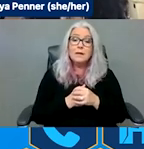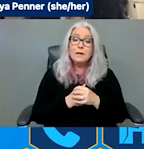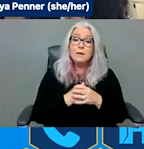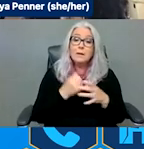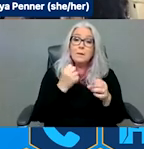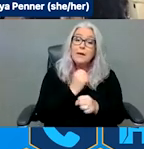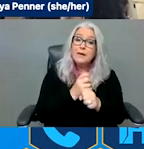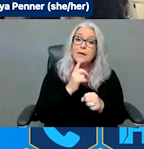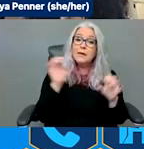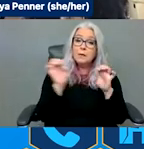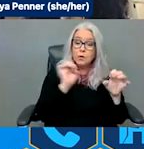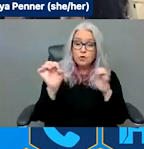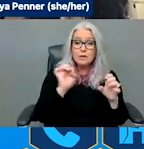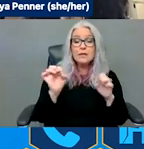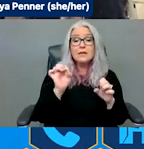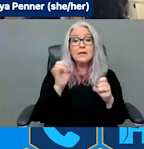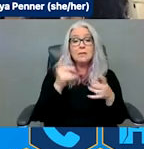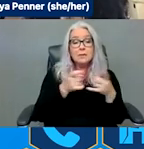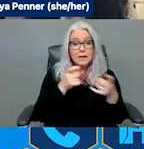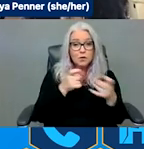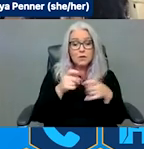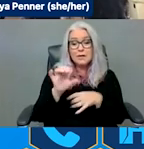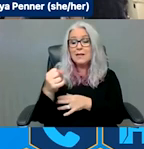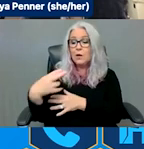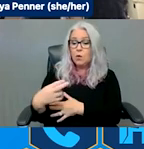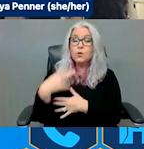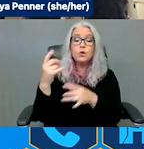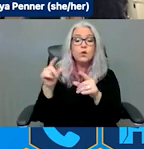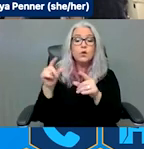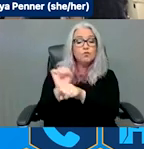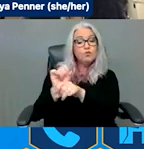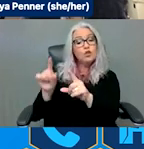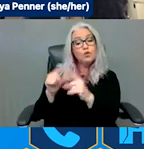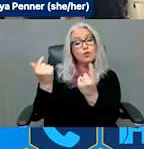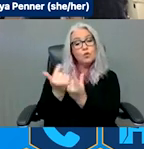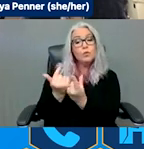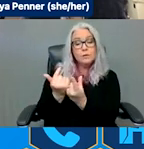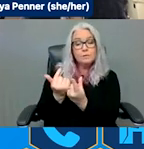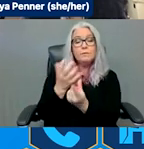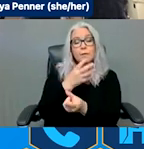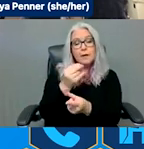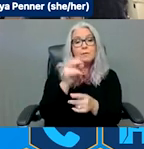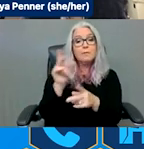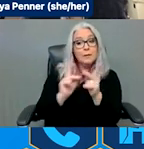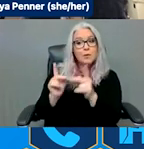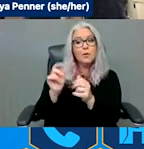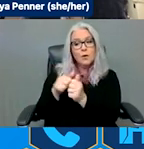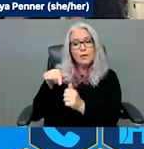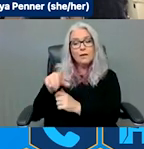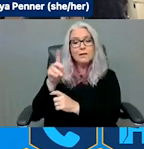workgroups and ensuring that disability-led organizations and people with disabilities are included. Disability-led